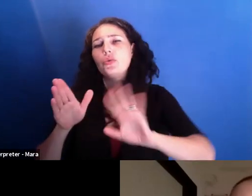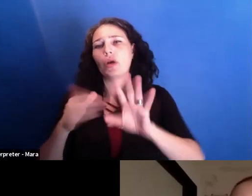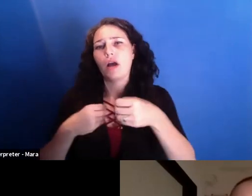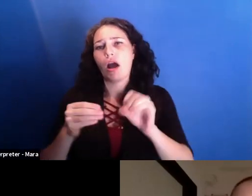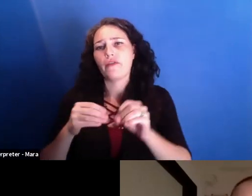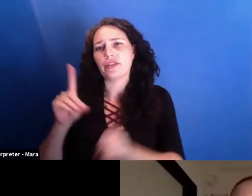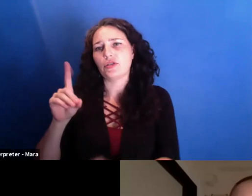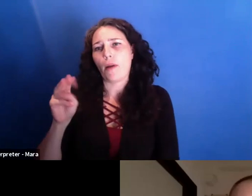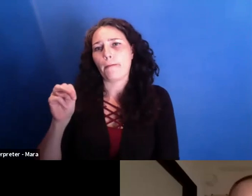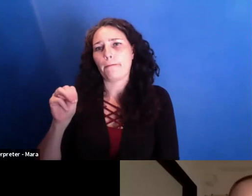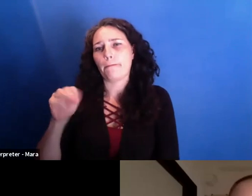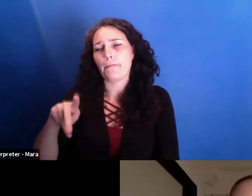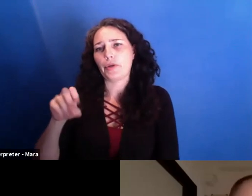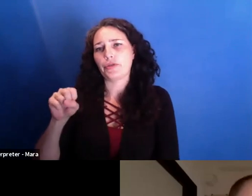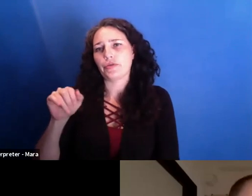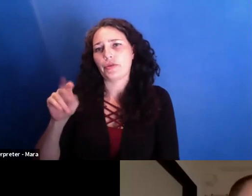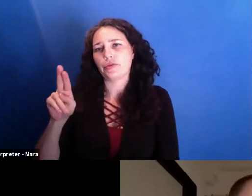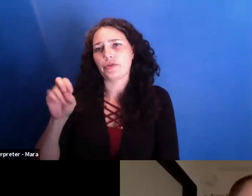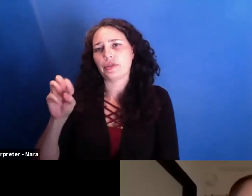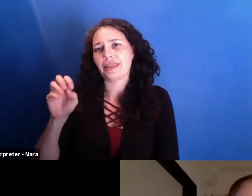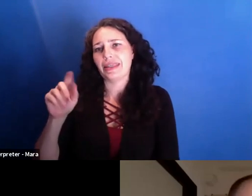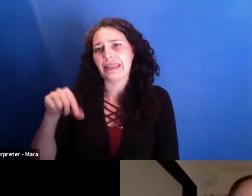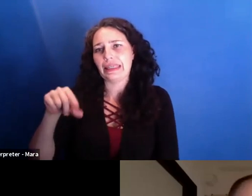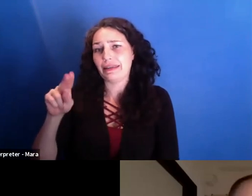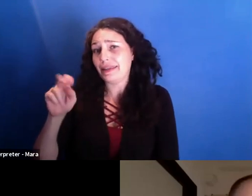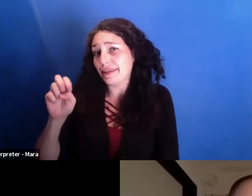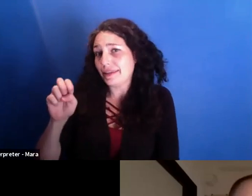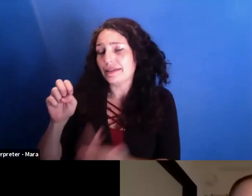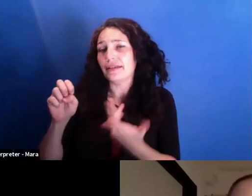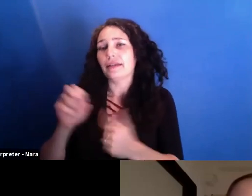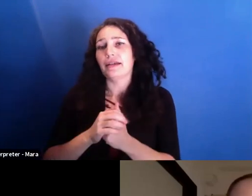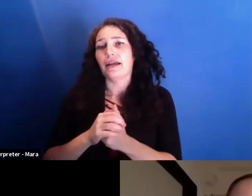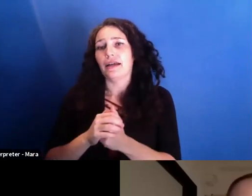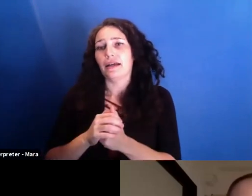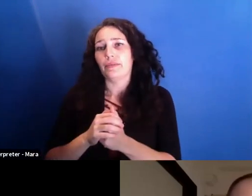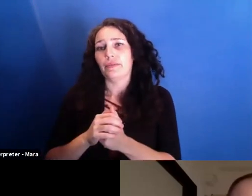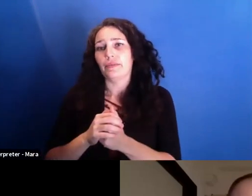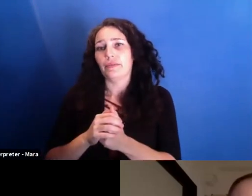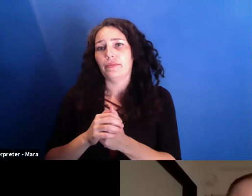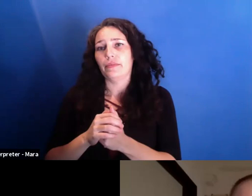He's head also of the MoMA exhibitions. And I didn't know why I walked into his office.